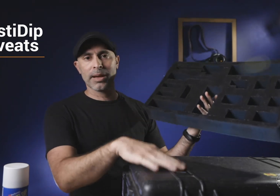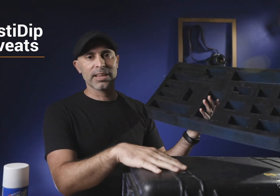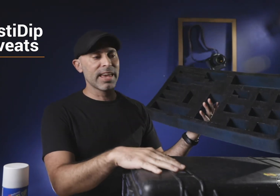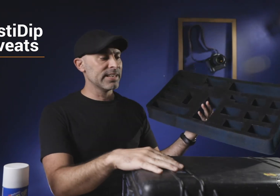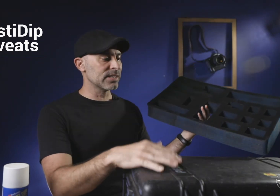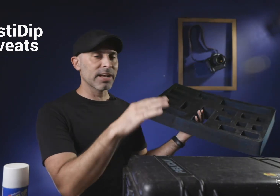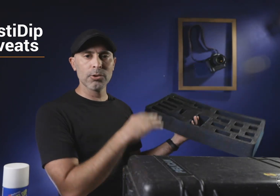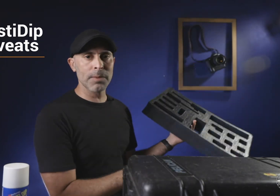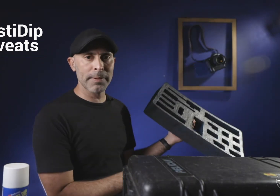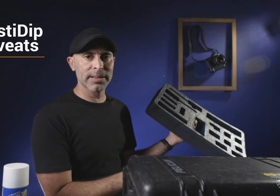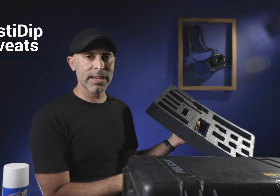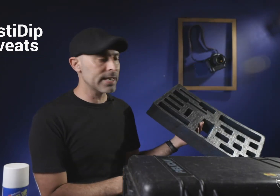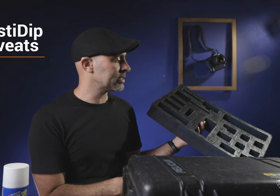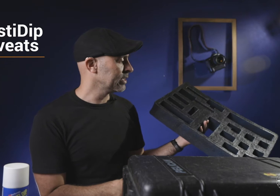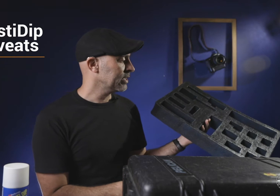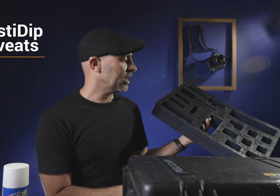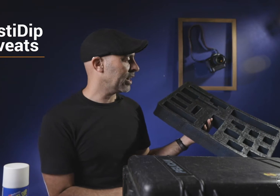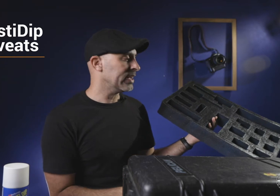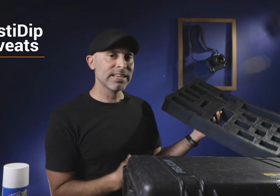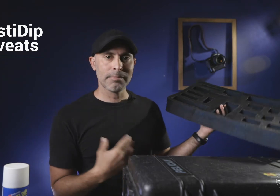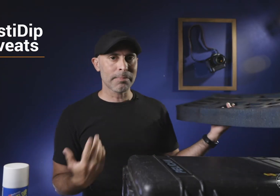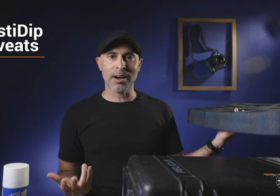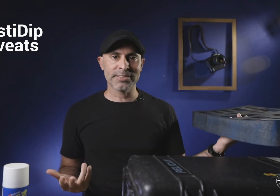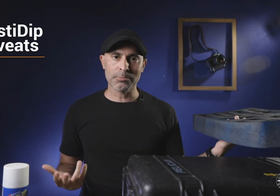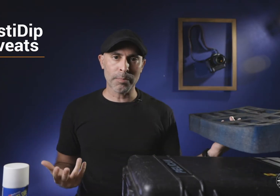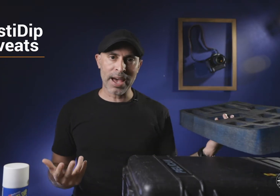Pelican case if I close my Pelican case it didn't make my office smell bad